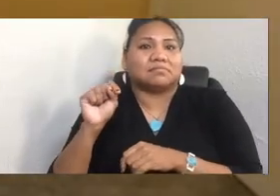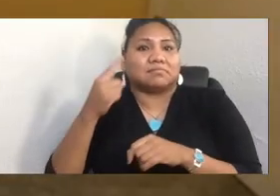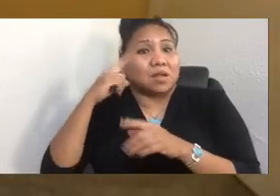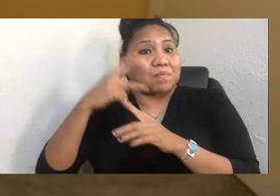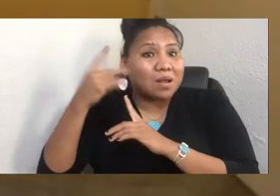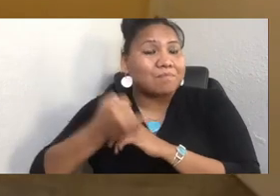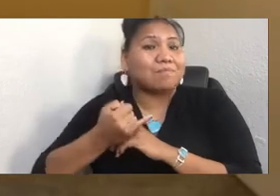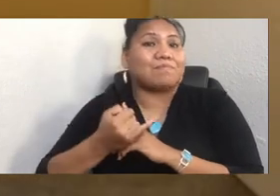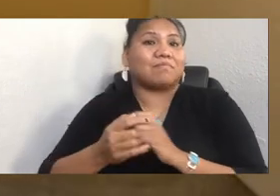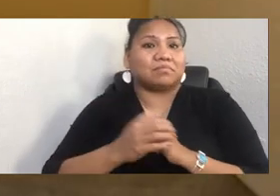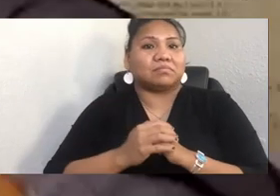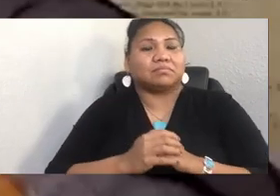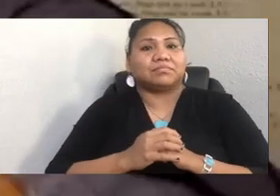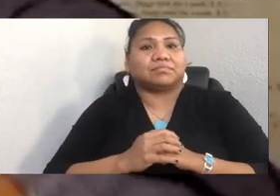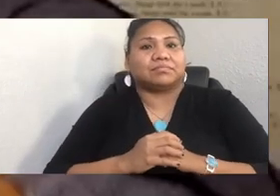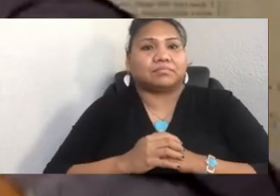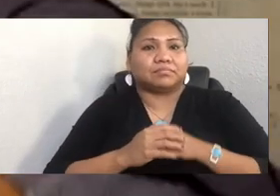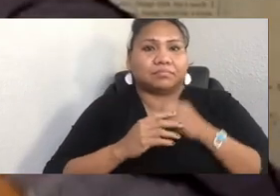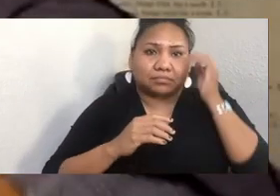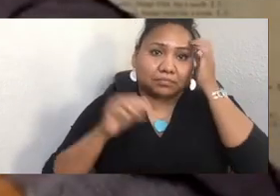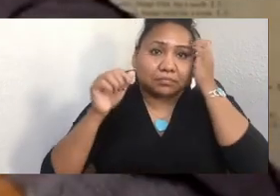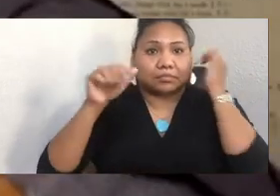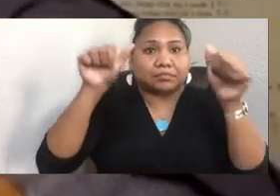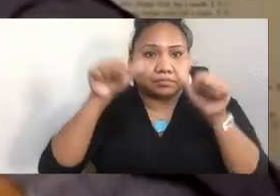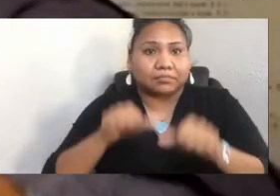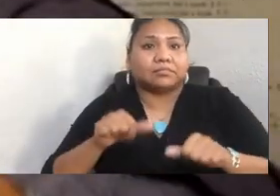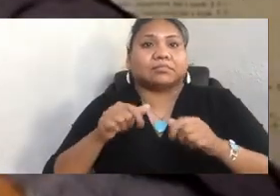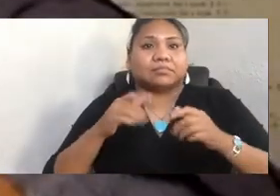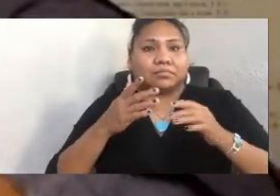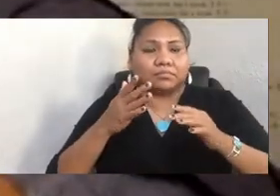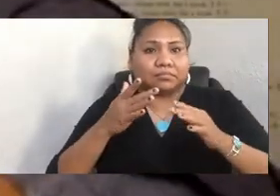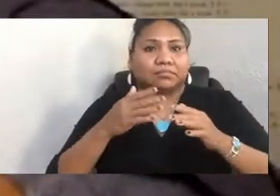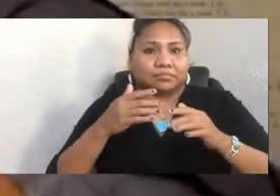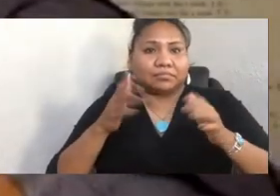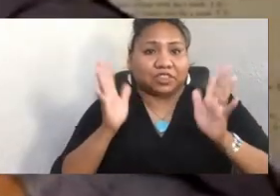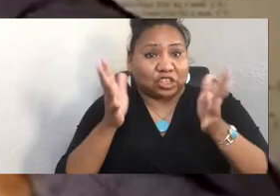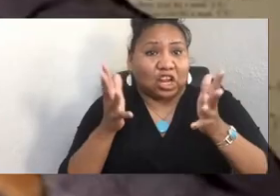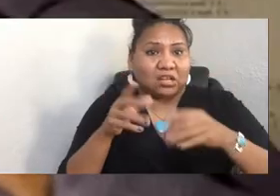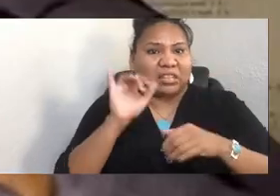We posted the website on the chat there. Is that where they'd go to get the application?